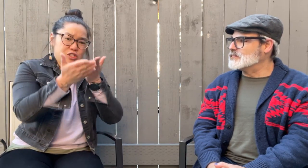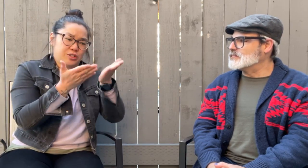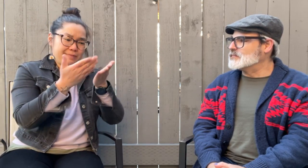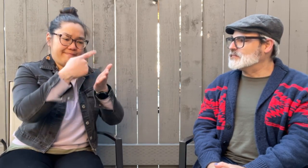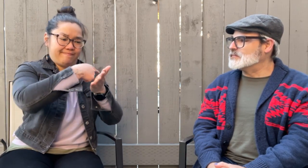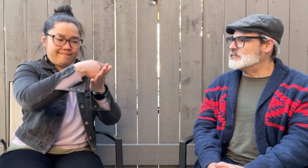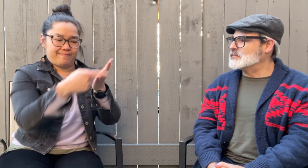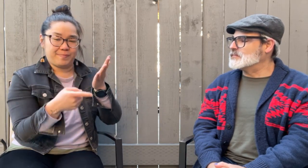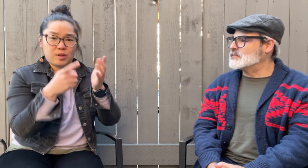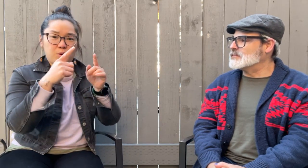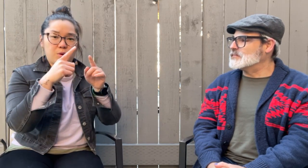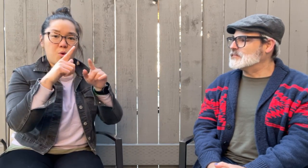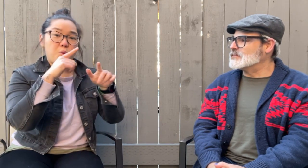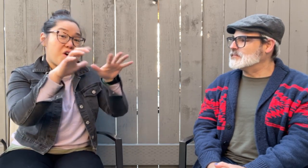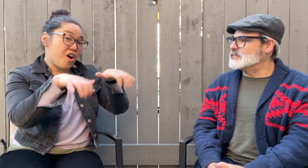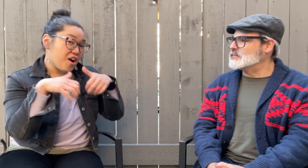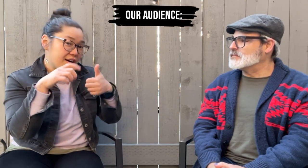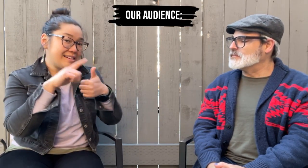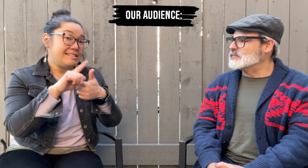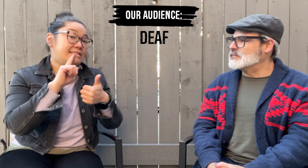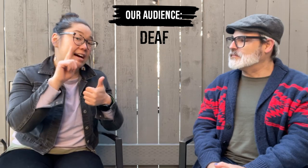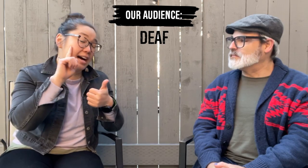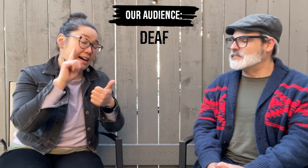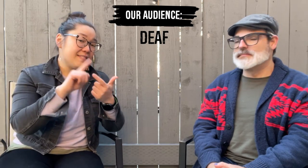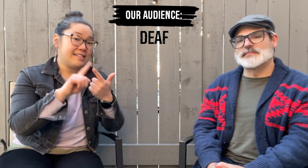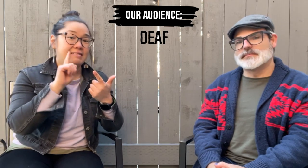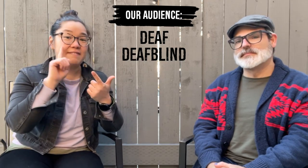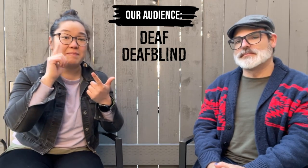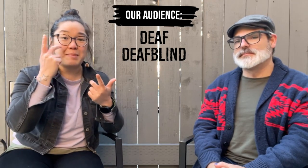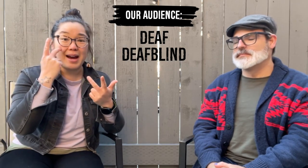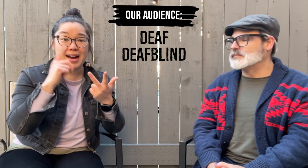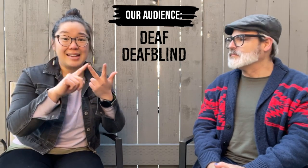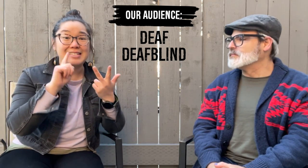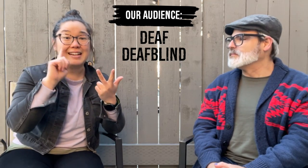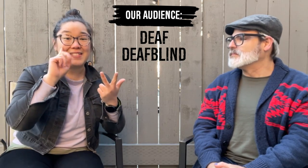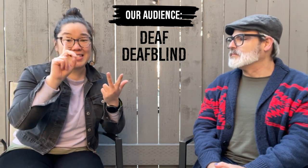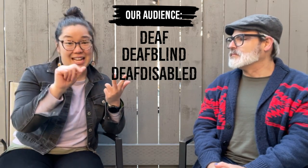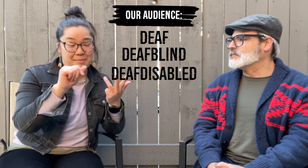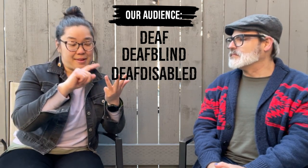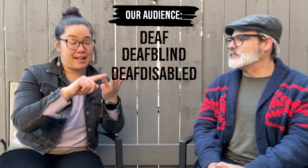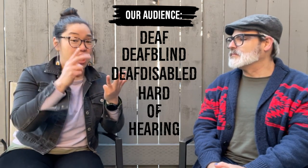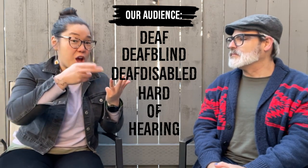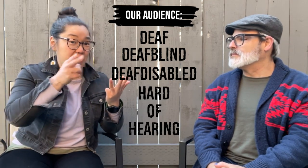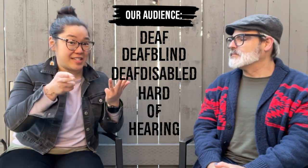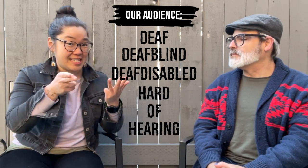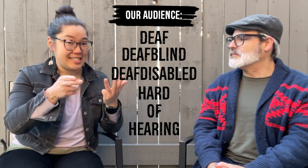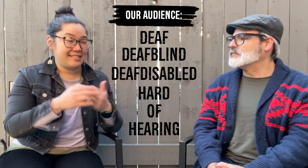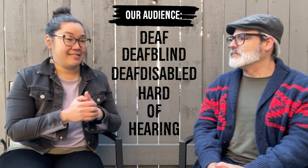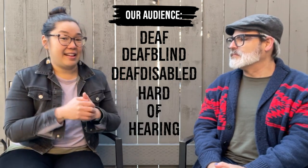We serve Deaf, DeafBlind, DeafDisabled and Hard of Hearing communities.